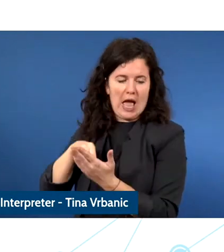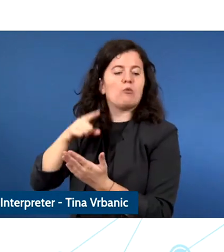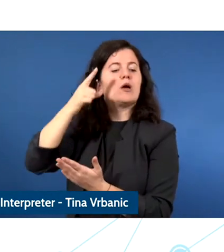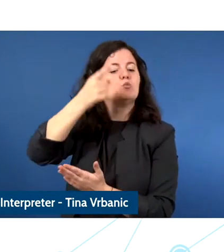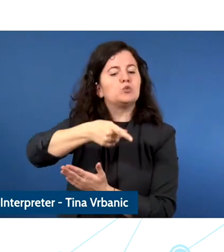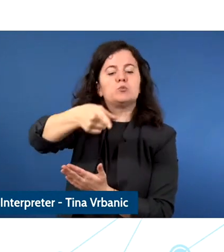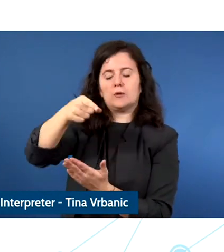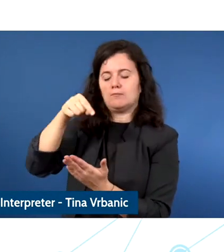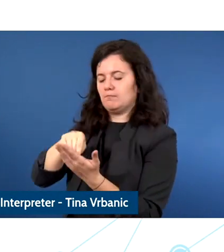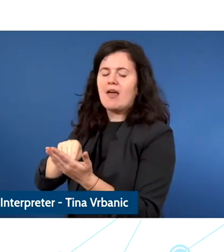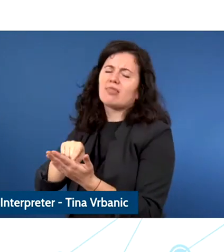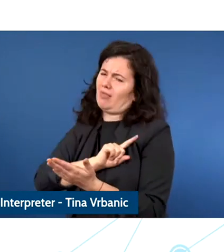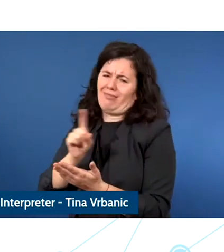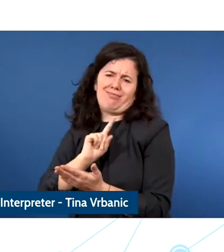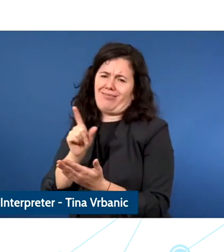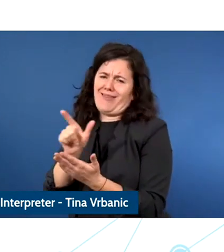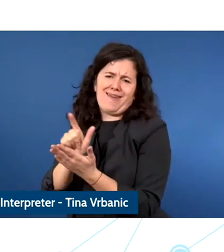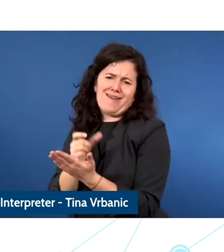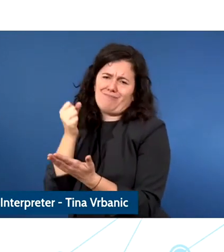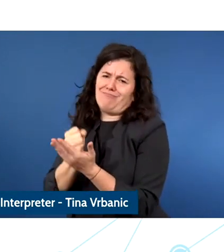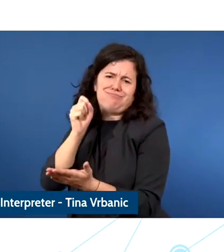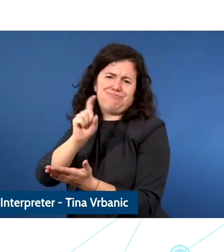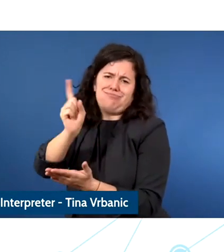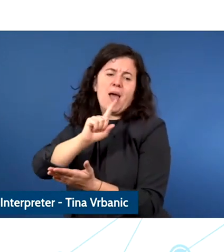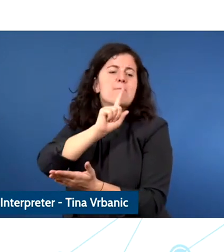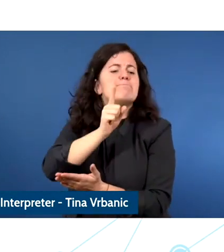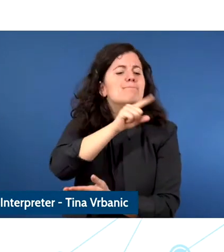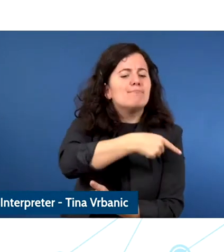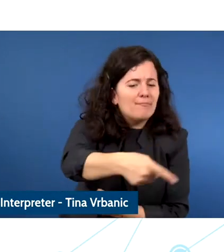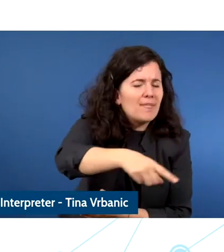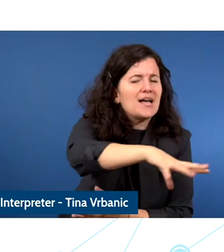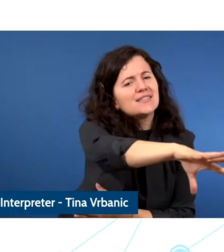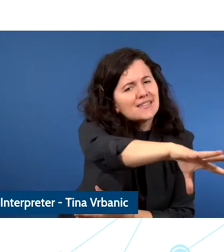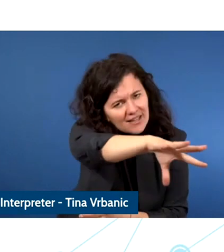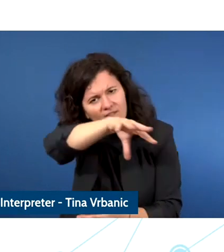involved active players in an age appropriate manner they must be heard